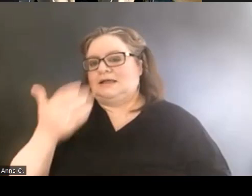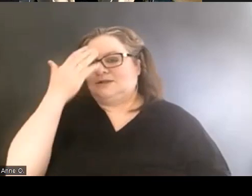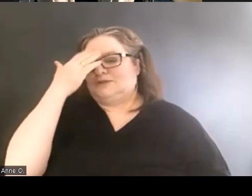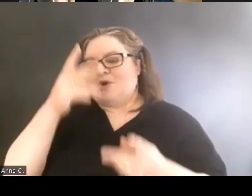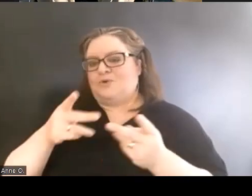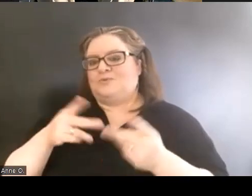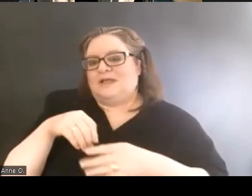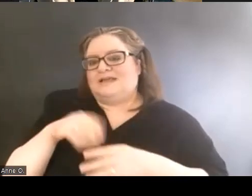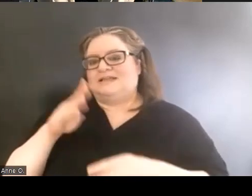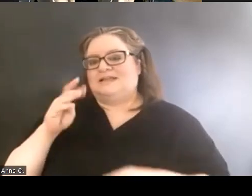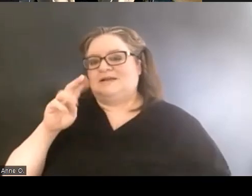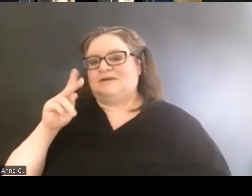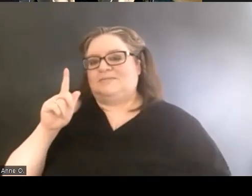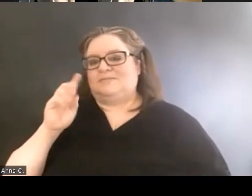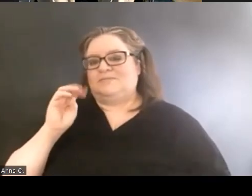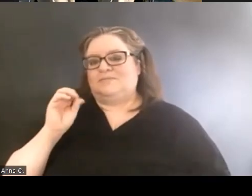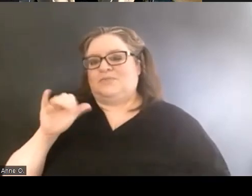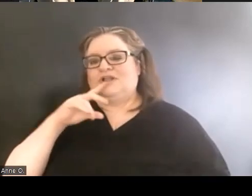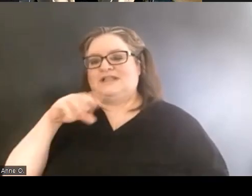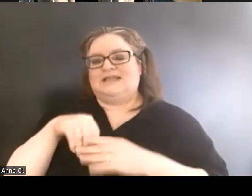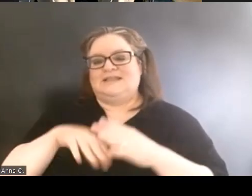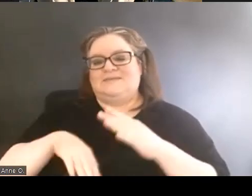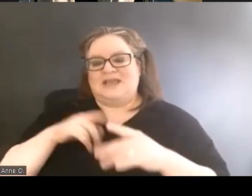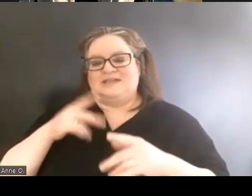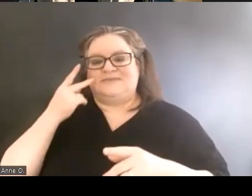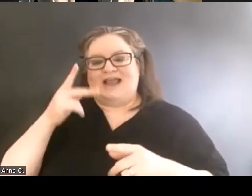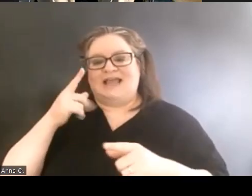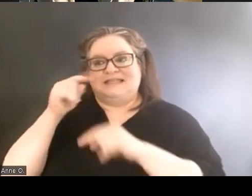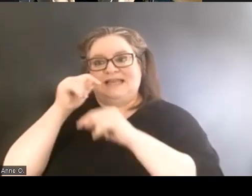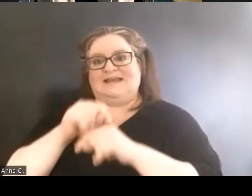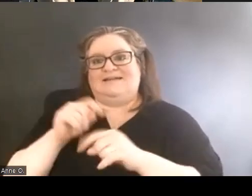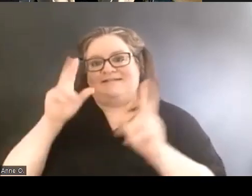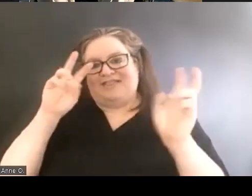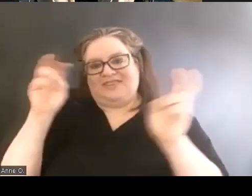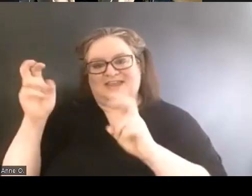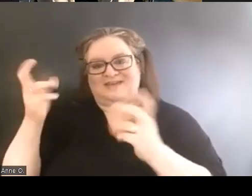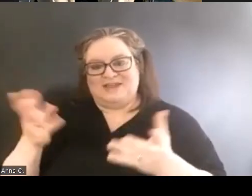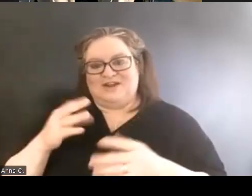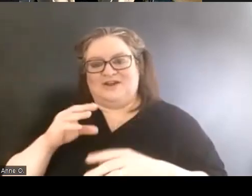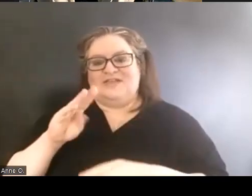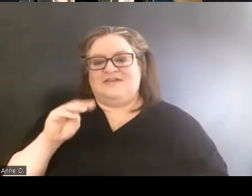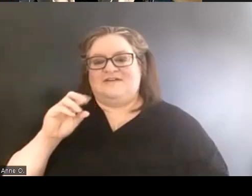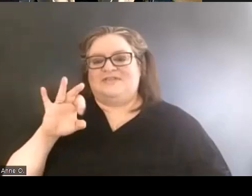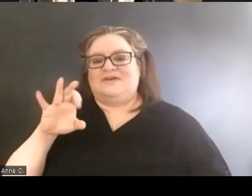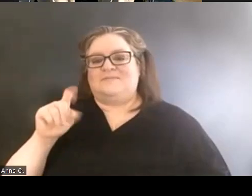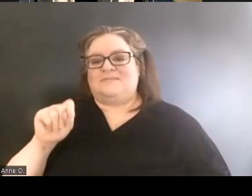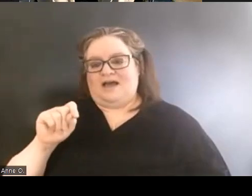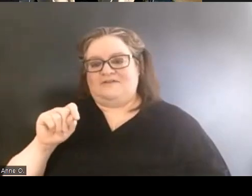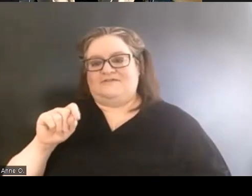located in the basement, and I see a theme here, of the Moffitt Library called the Cave.